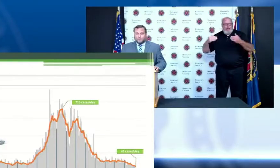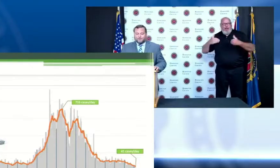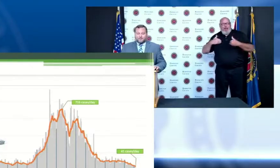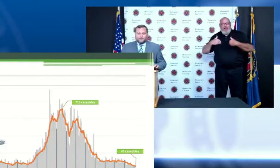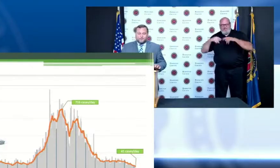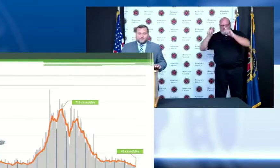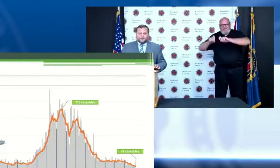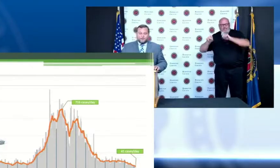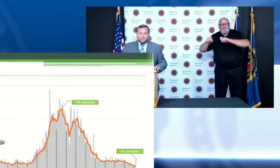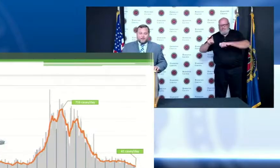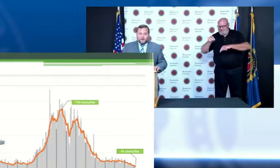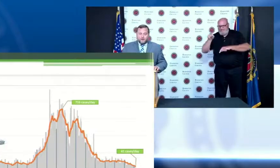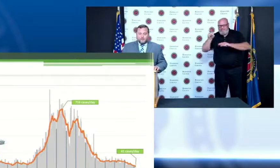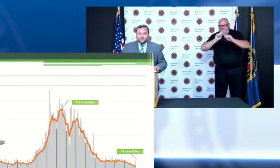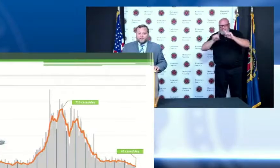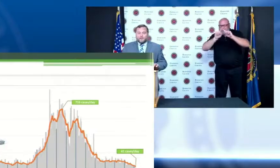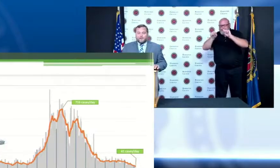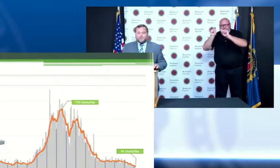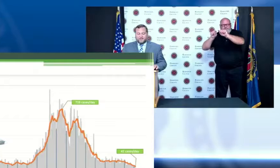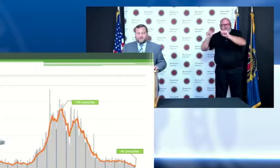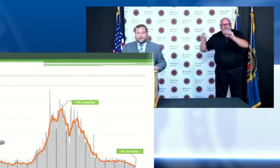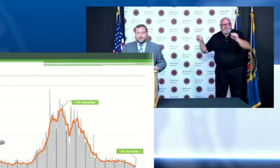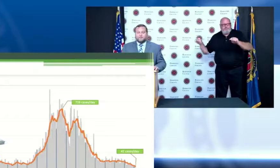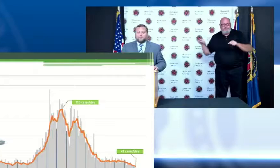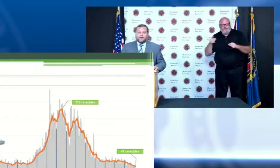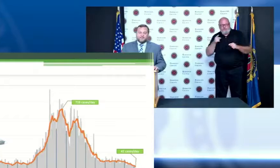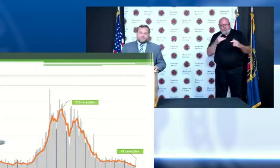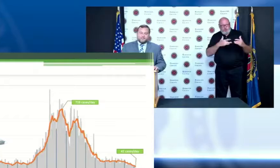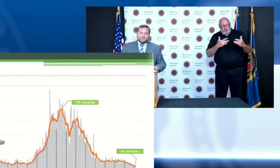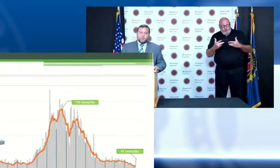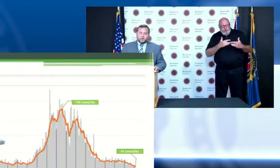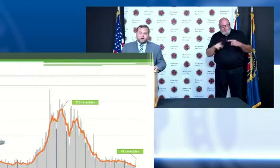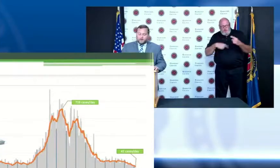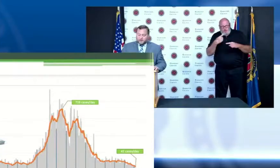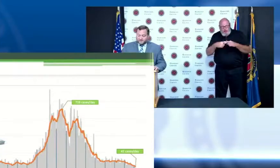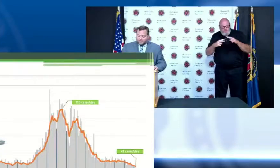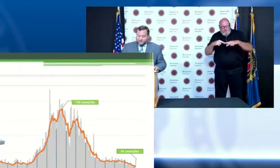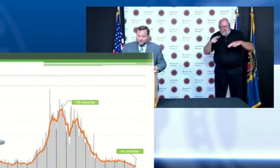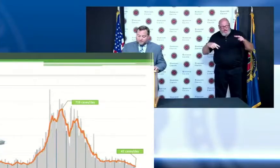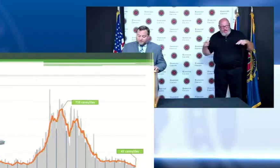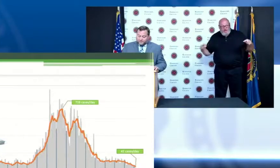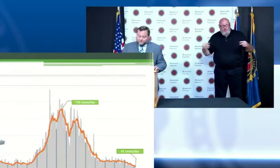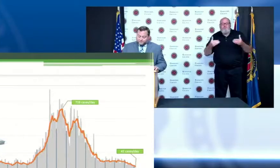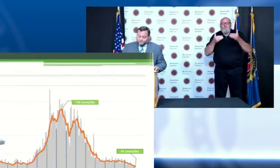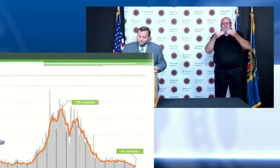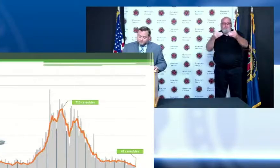news is if you're concerned about variance get vaccinated the vaccines work against the variants